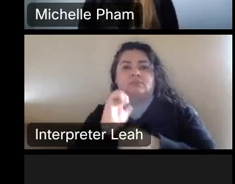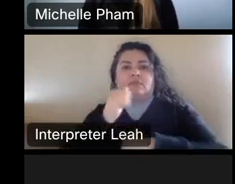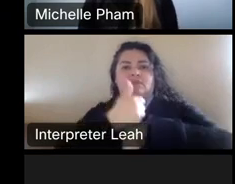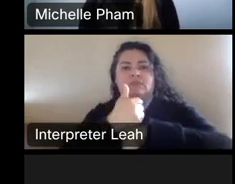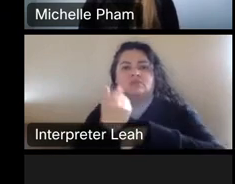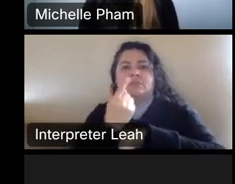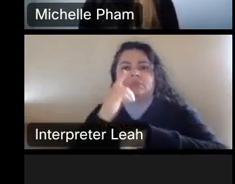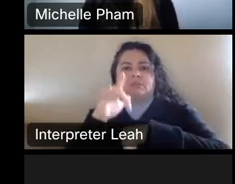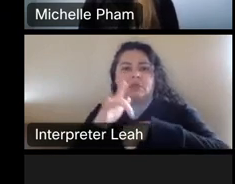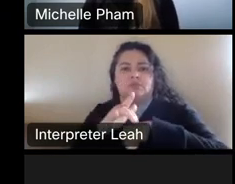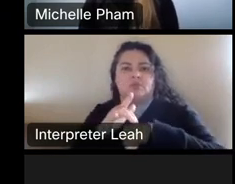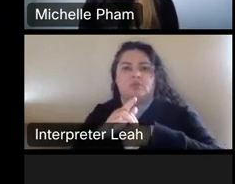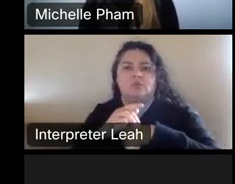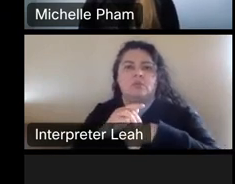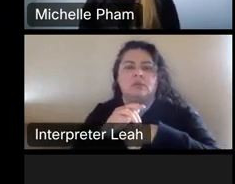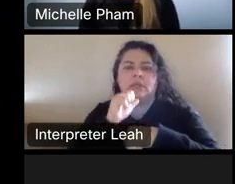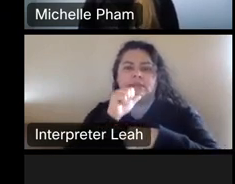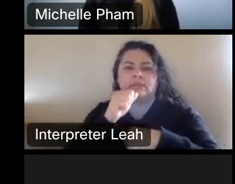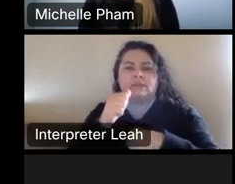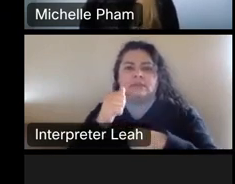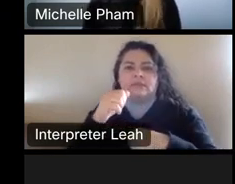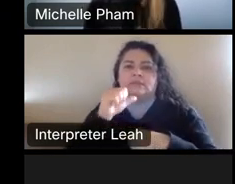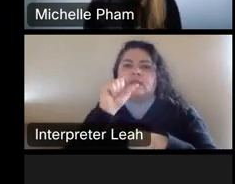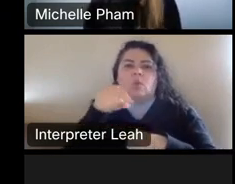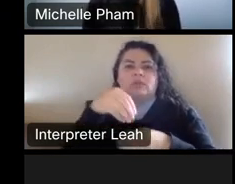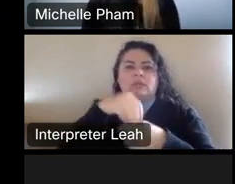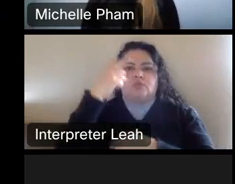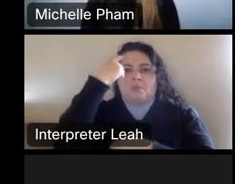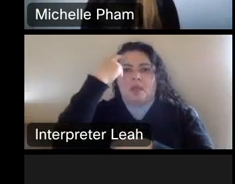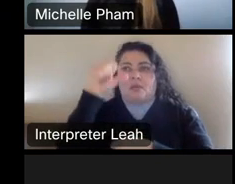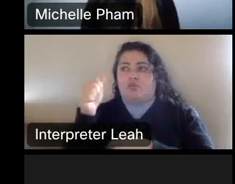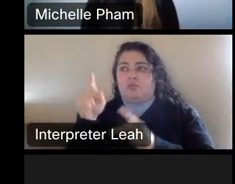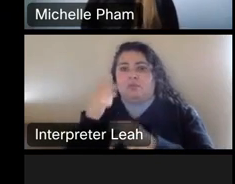It doesn't exist in your mind anymore. Other people can see it. They can touch it. For example.